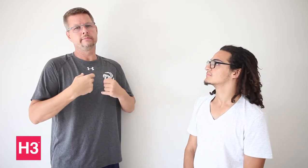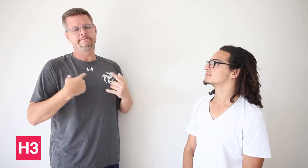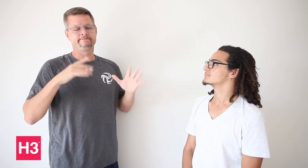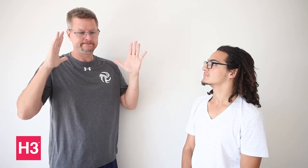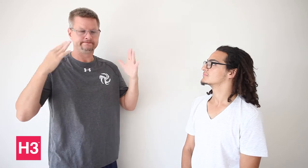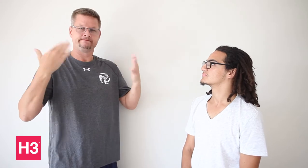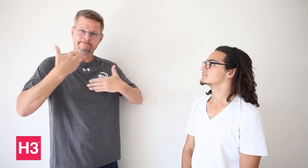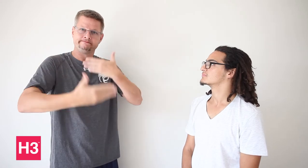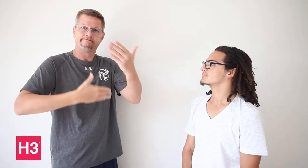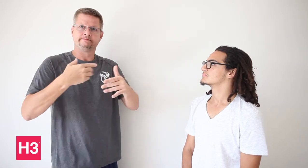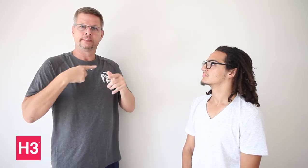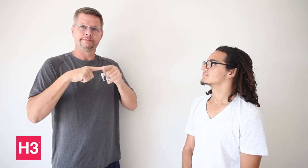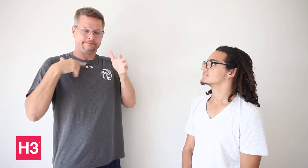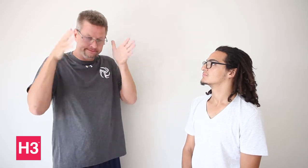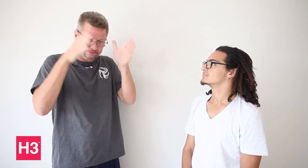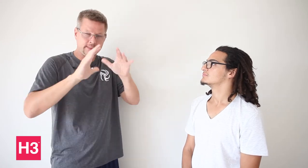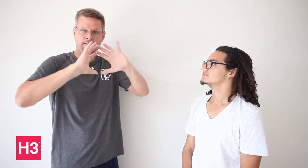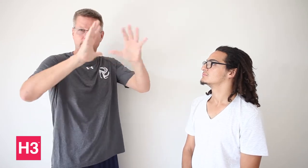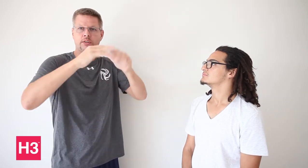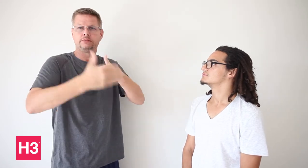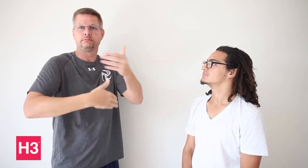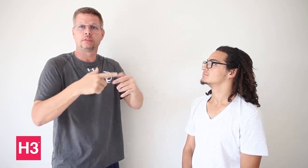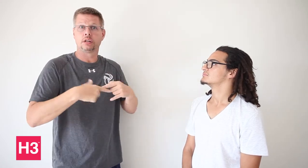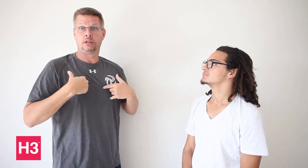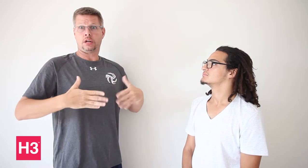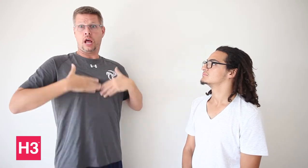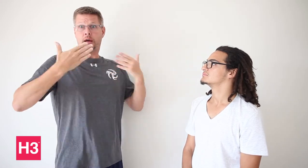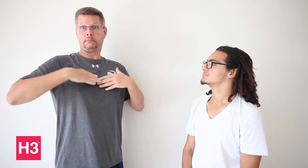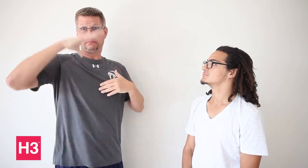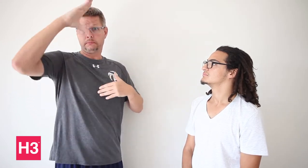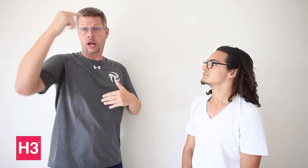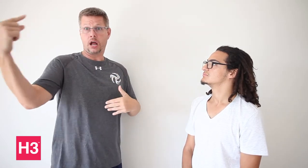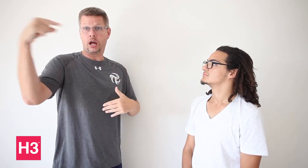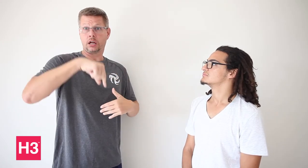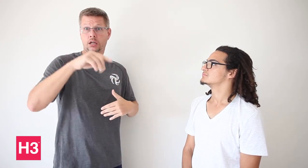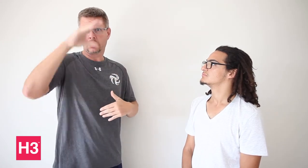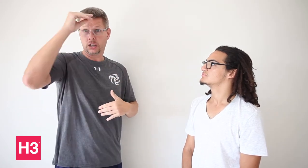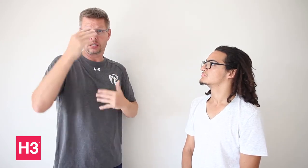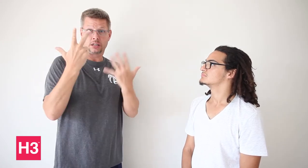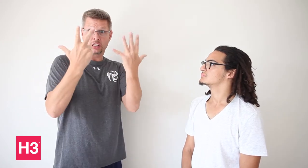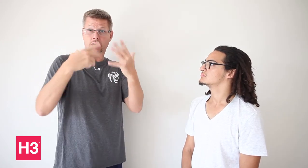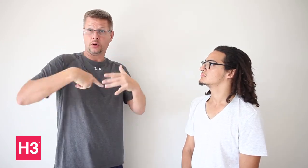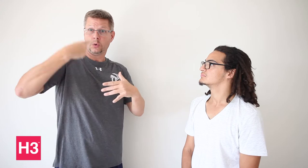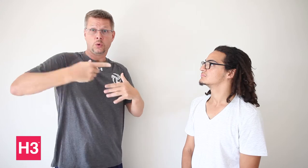but I move on with my volleyball team. I am really happy that Men Volleyball could come!